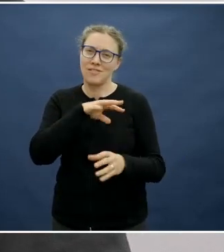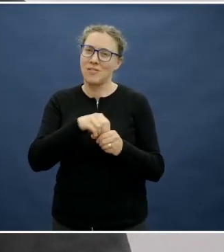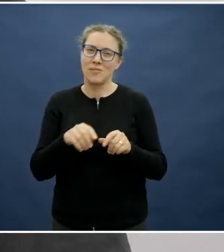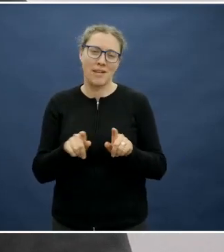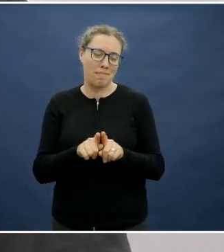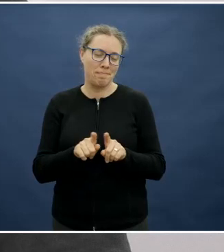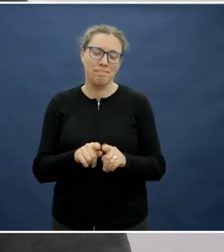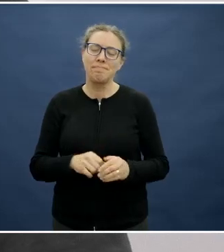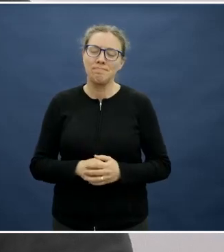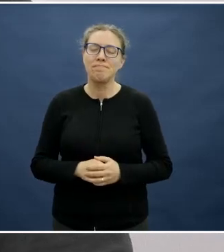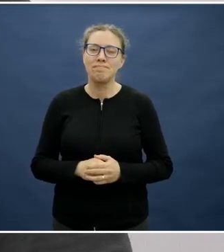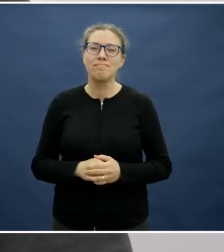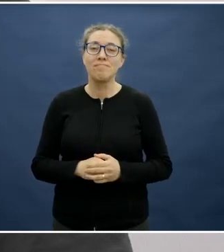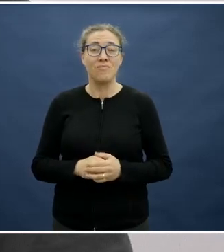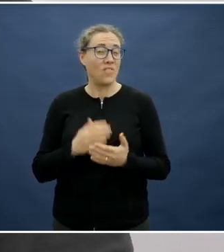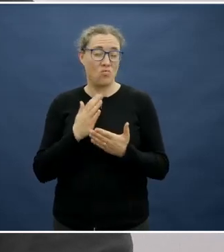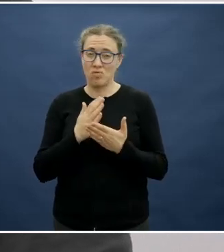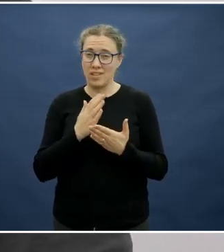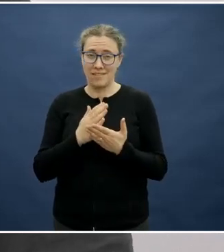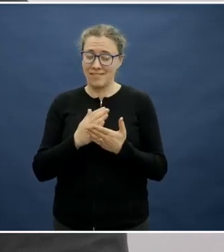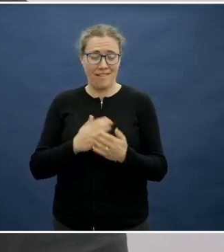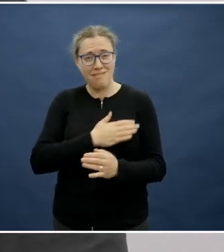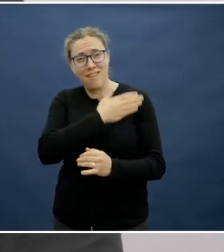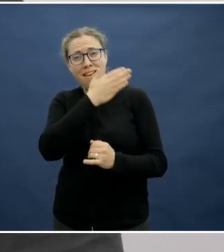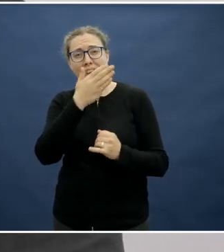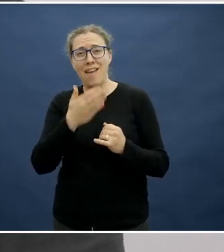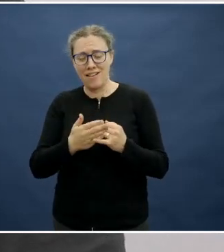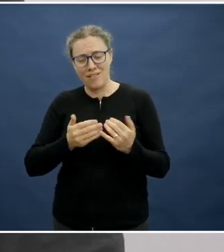at the end of the day, timing is really important as well.